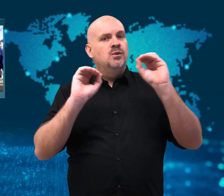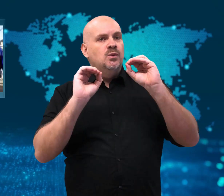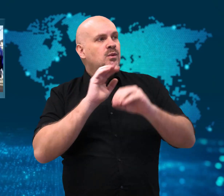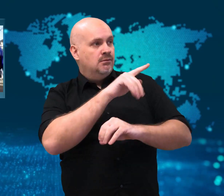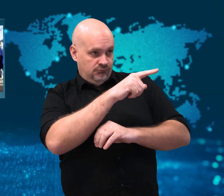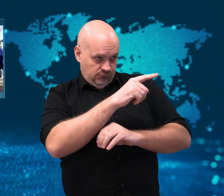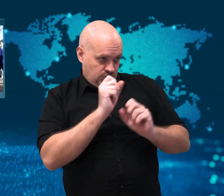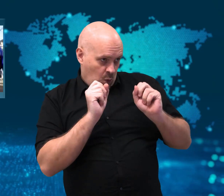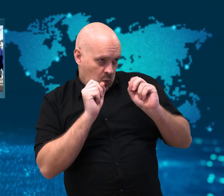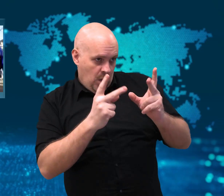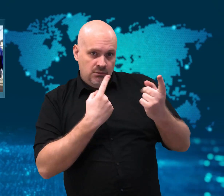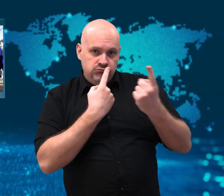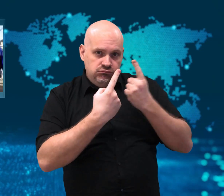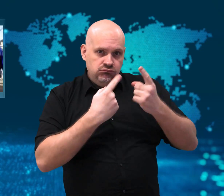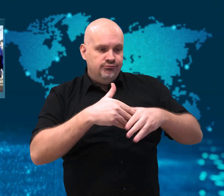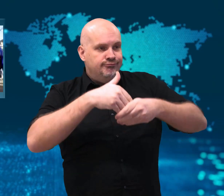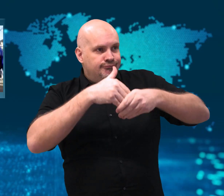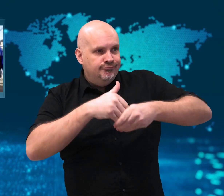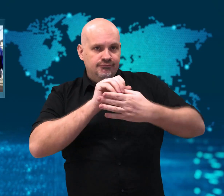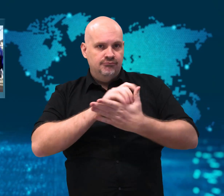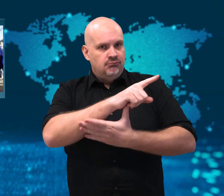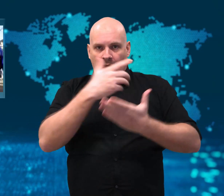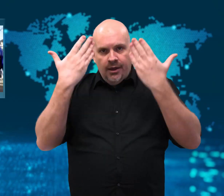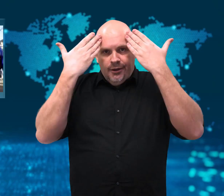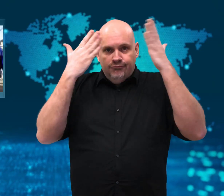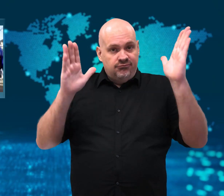knowledge and permission.